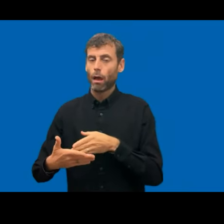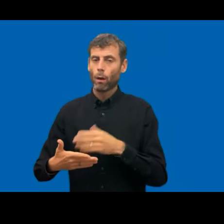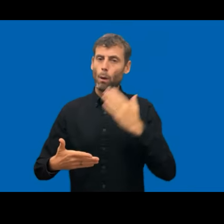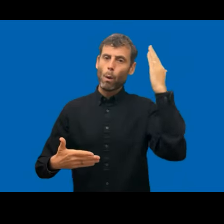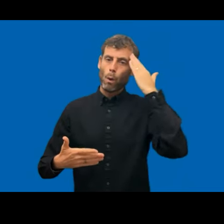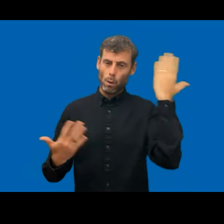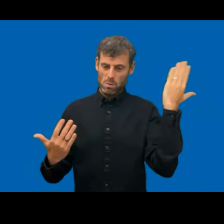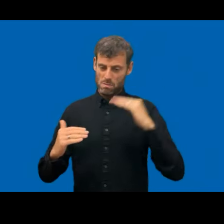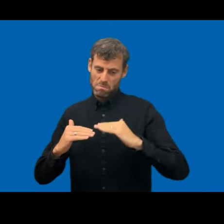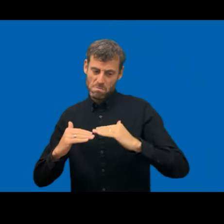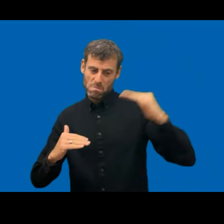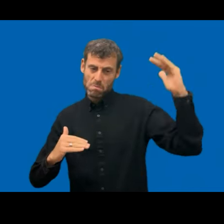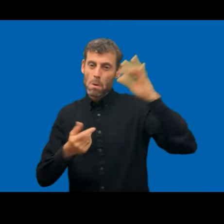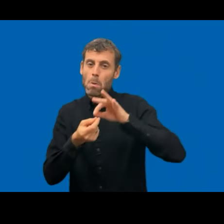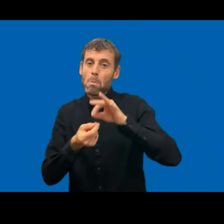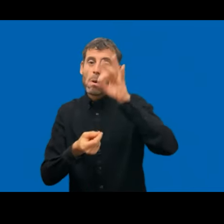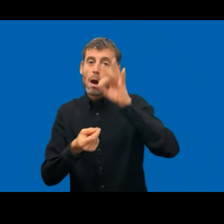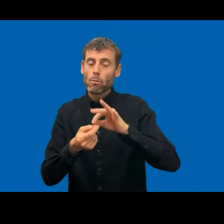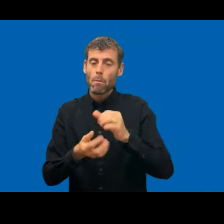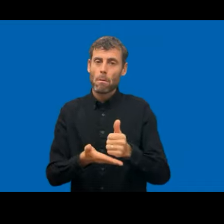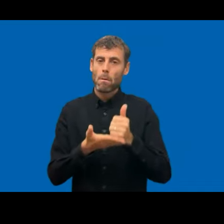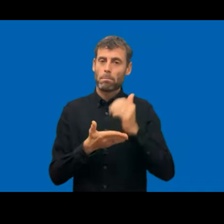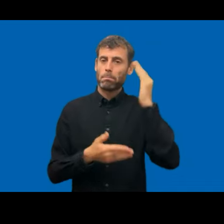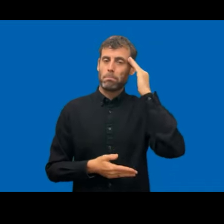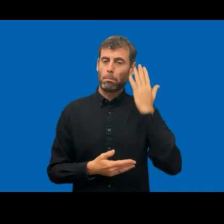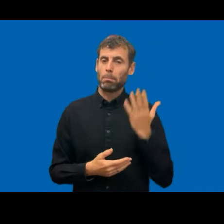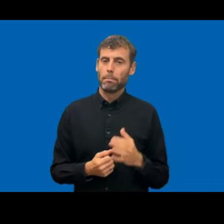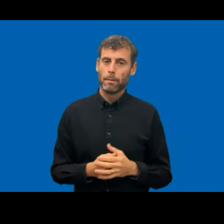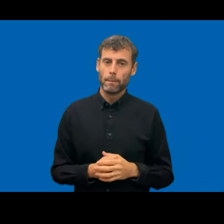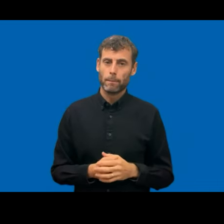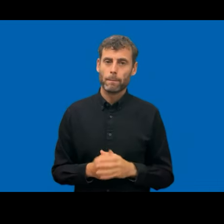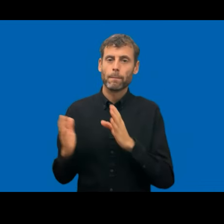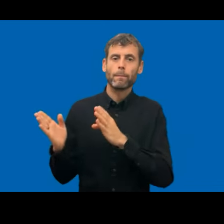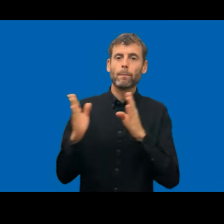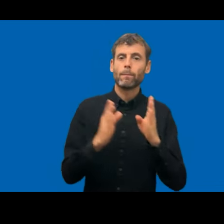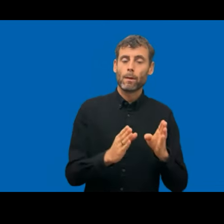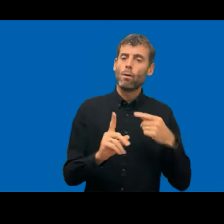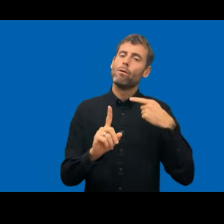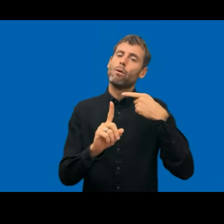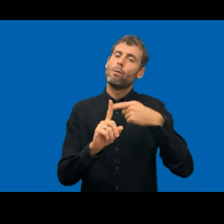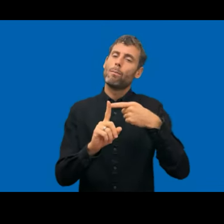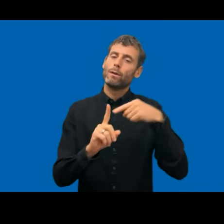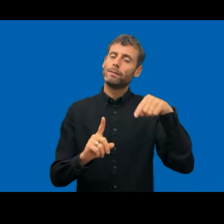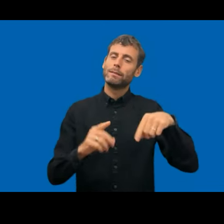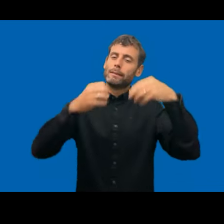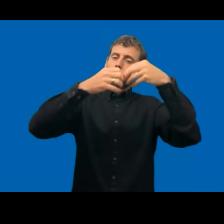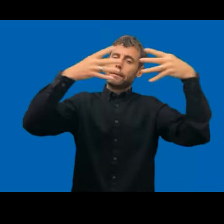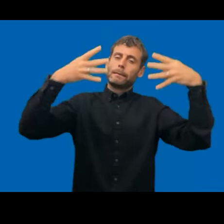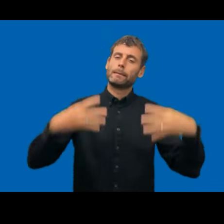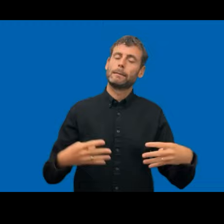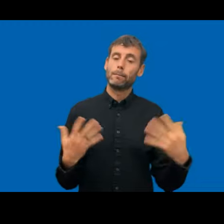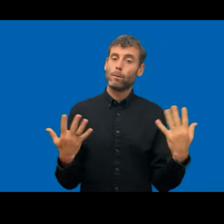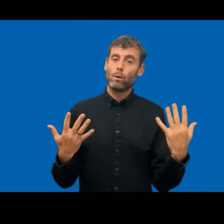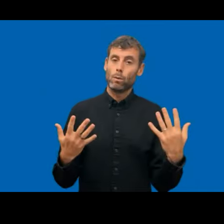The pros of this approach we have is that the score makes it easier for us to follow